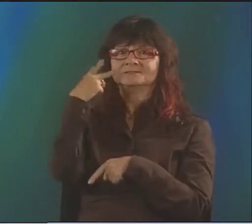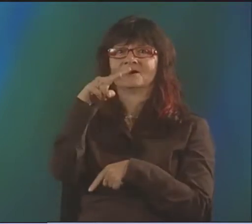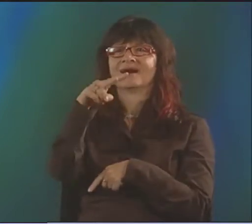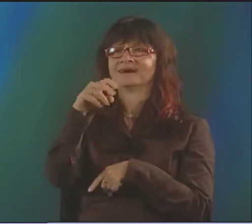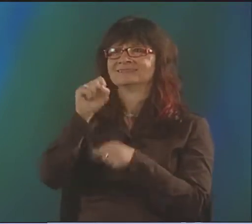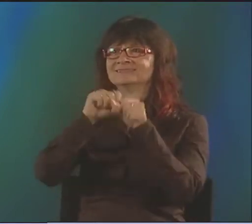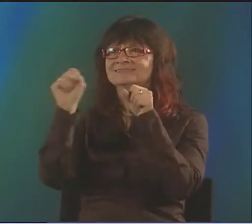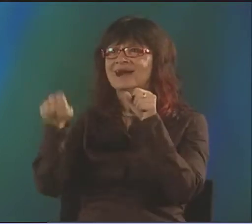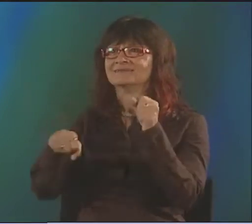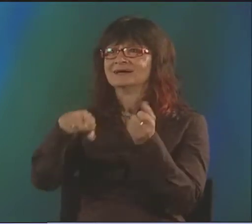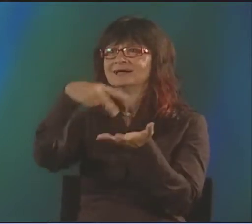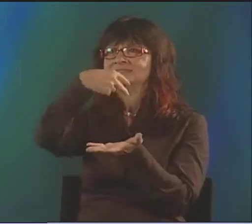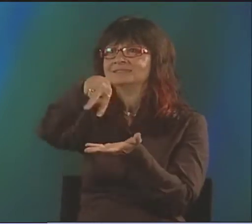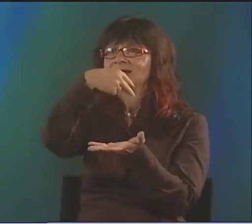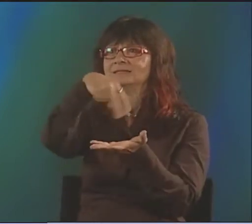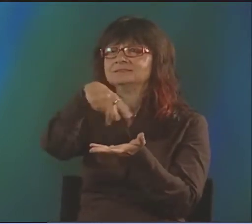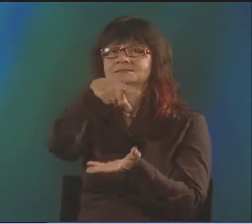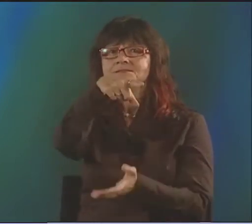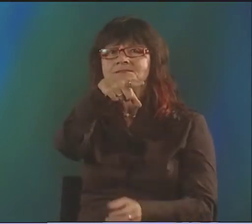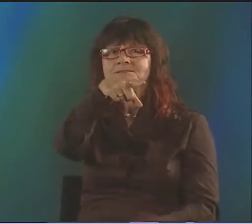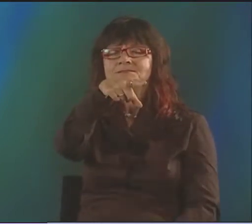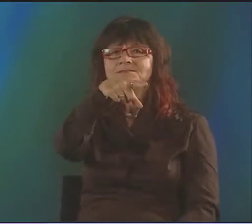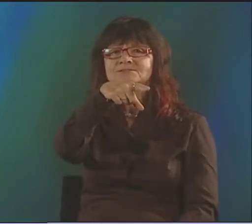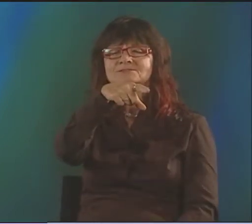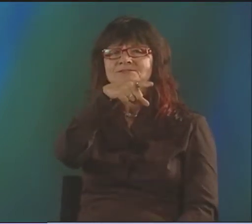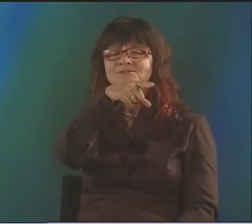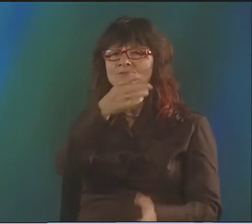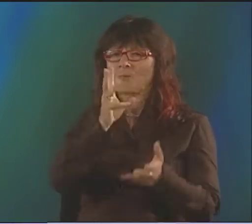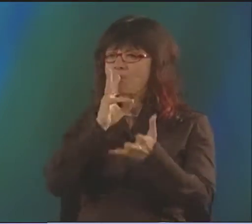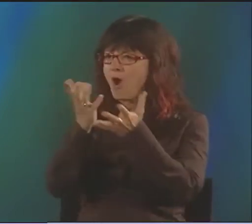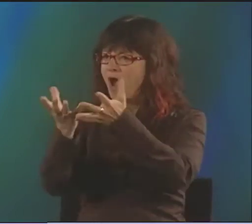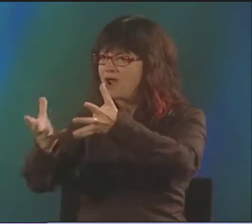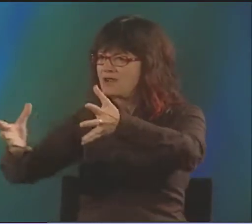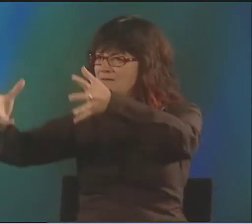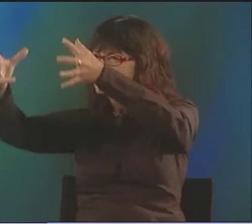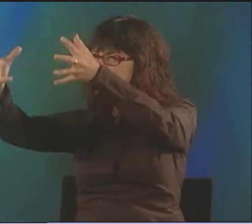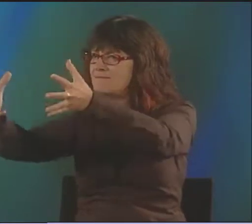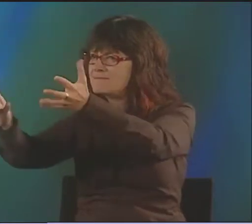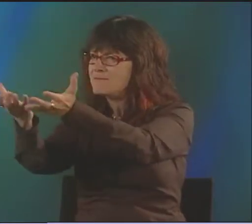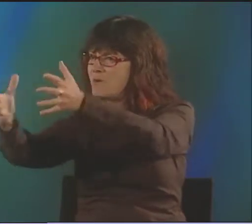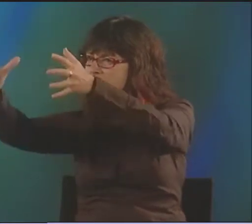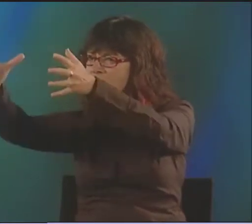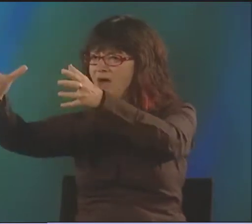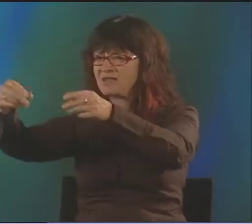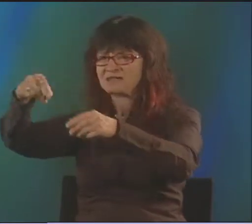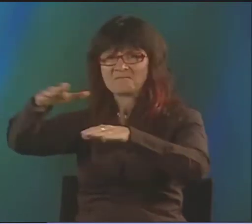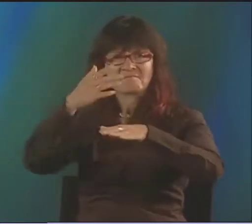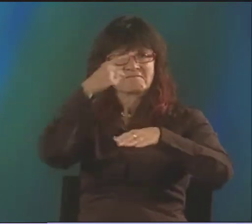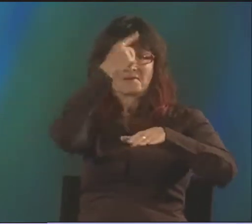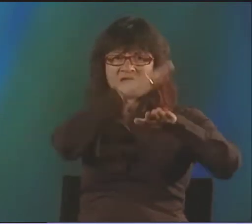AND THAT WHOLE PROCESS COULD BE CONCURRENT. STEFA, THE DANCE TEACHER, WOULD INTRODUCE A DANCE TO US,